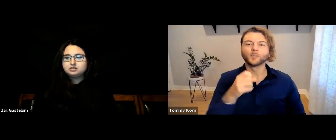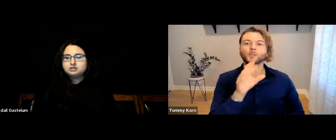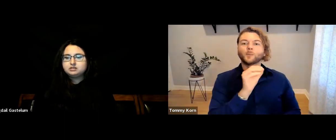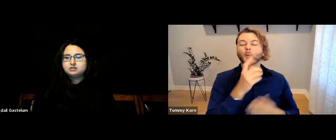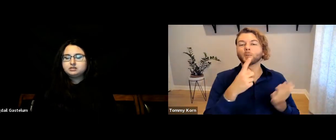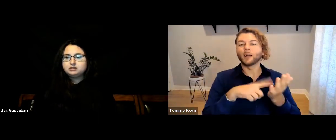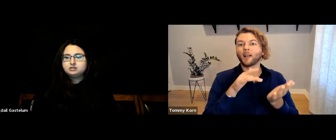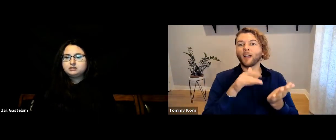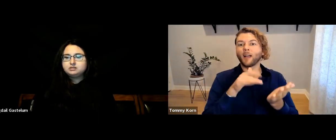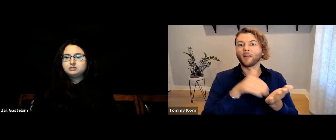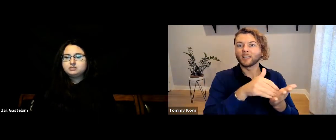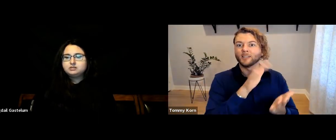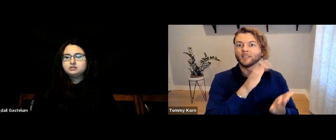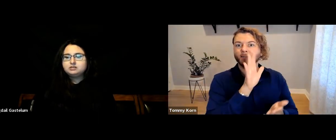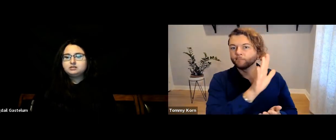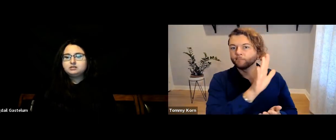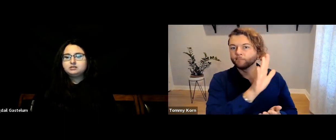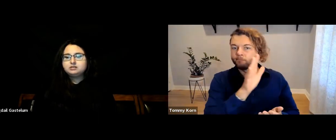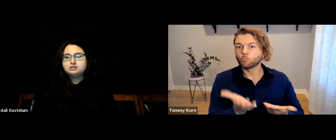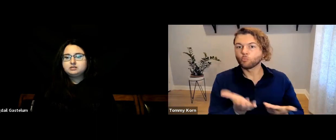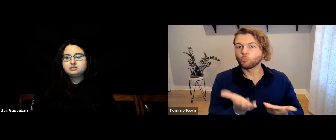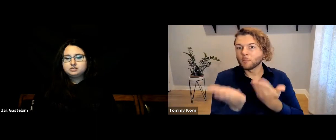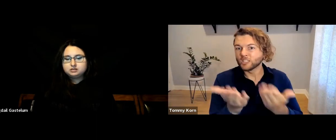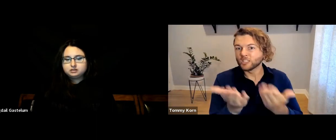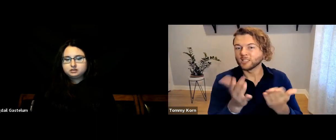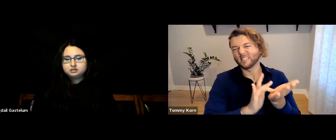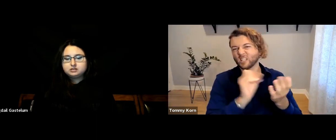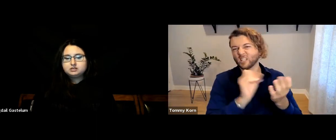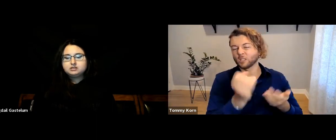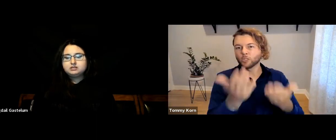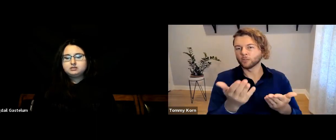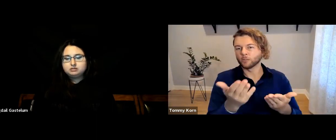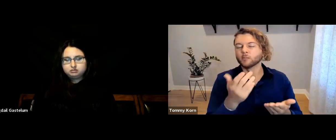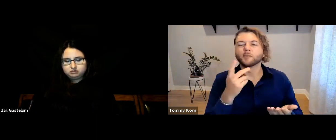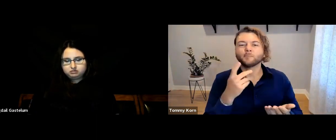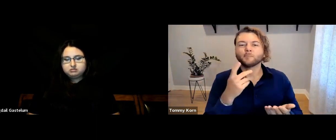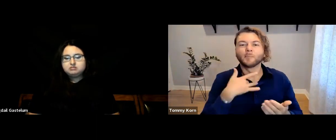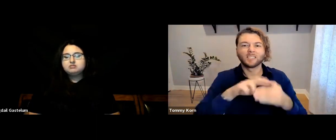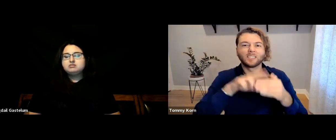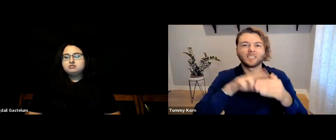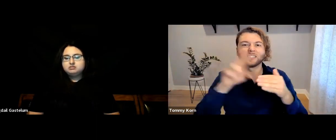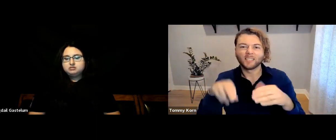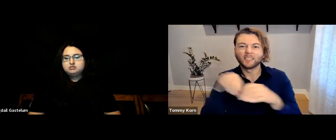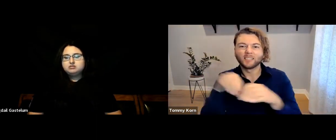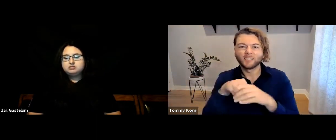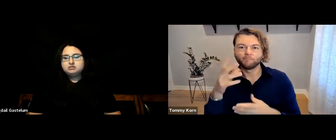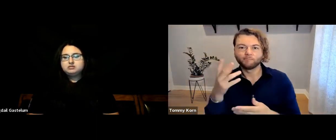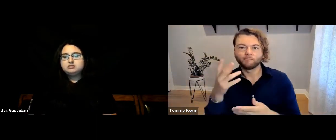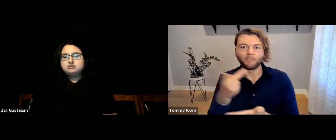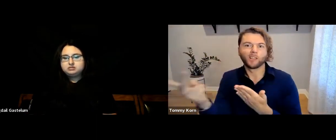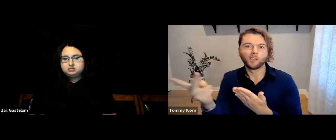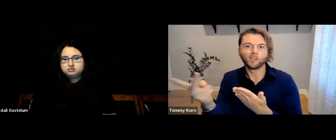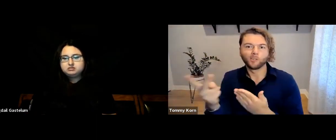so the medical recommendations often result in failure.